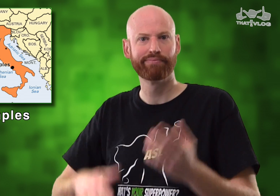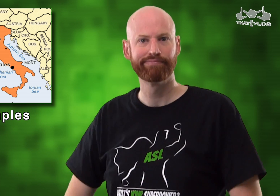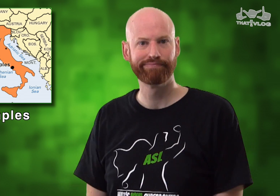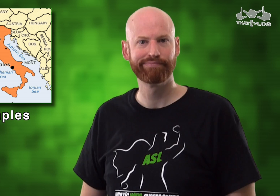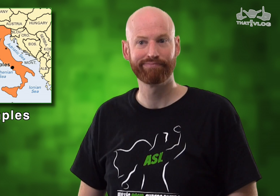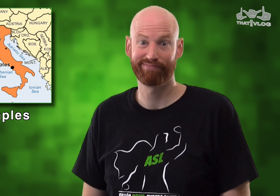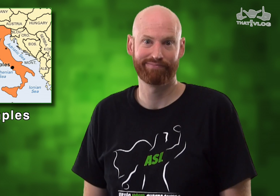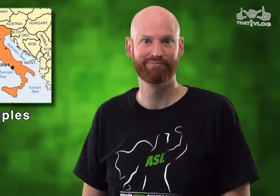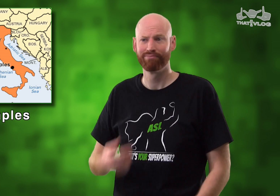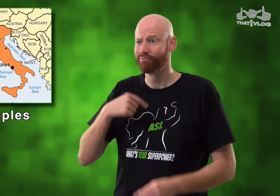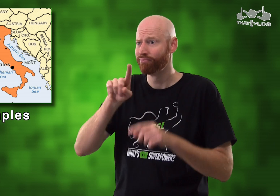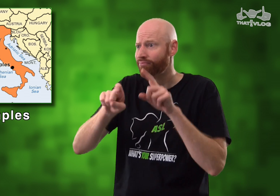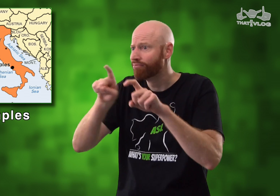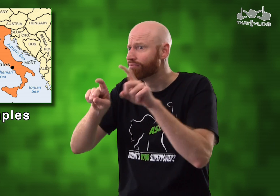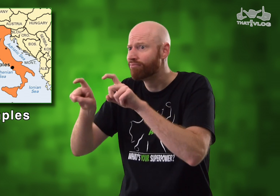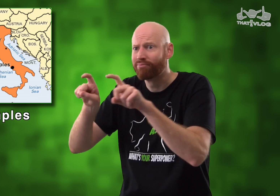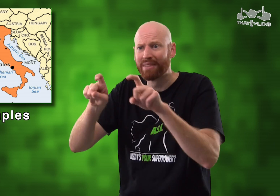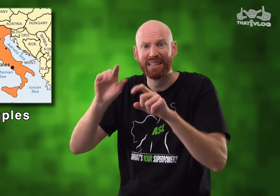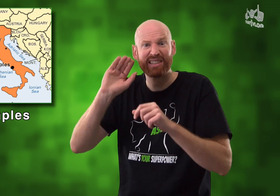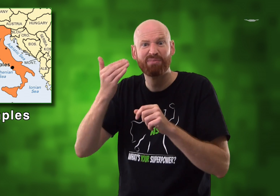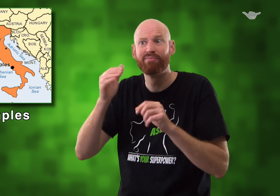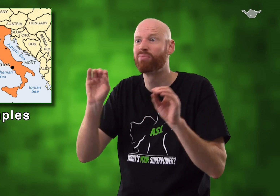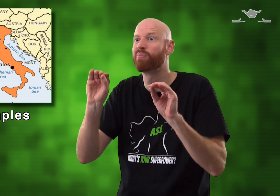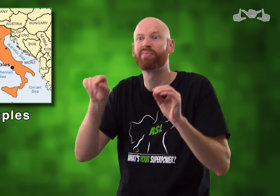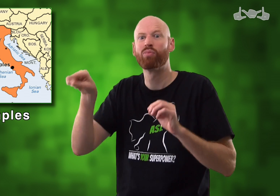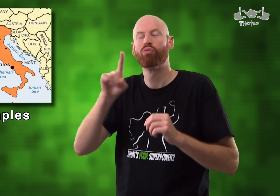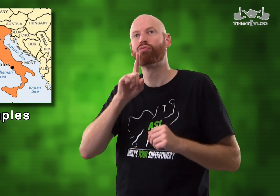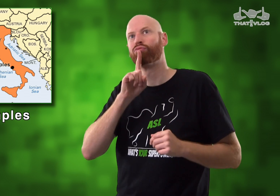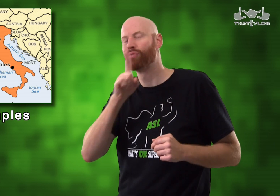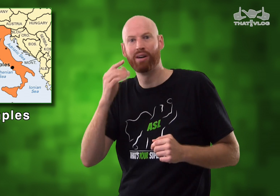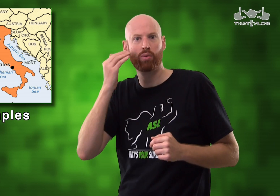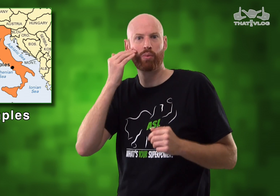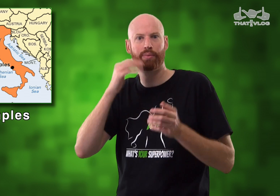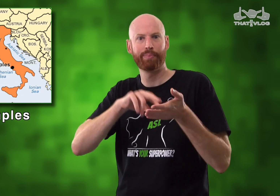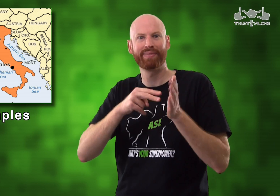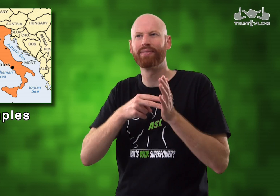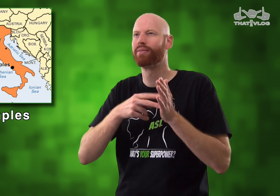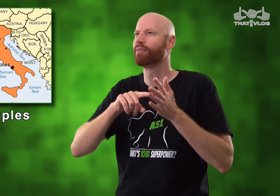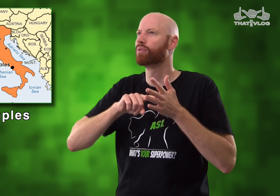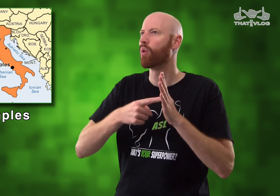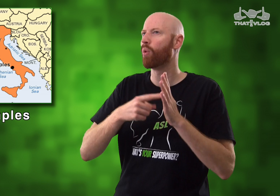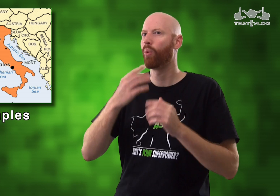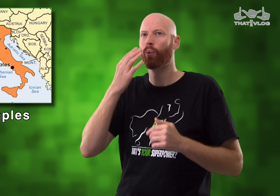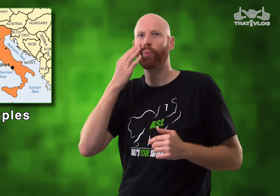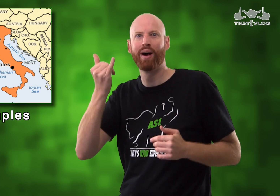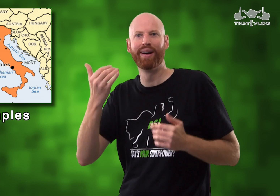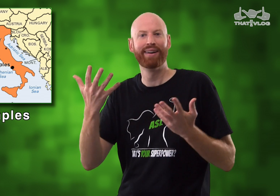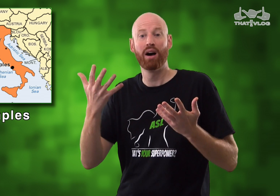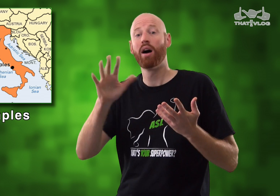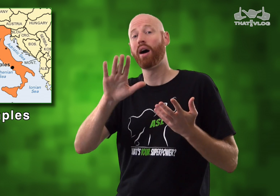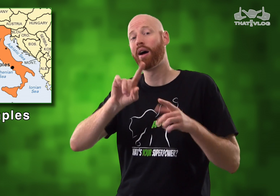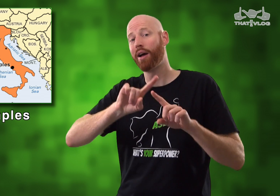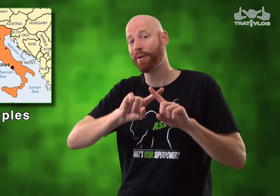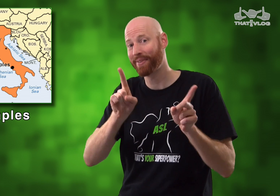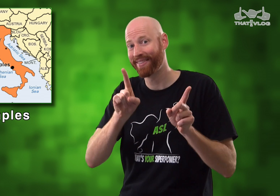... I don't know why they sign it that way :-\ I asked a lot of people, but it seems that nobody really knows exactly why that became